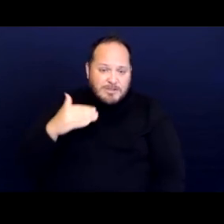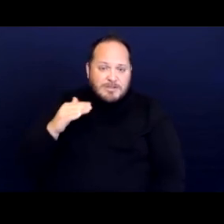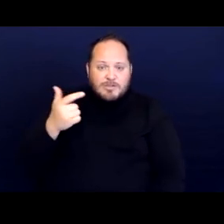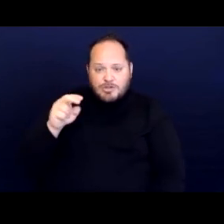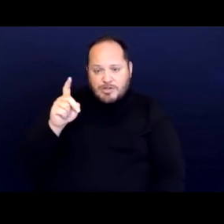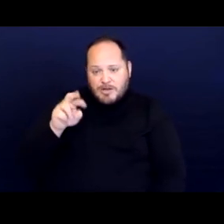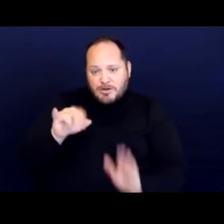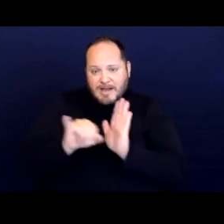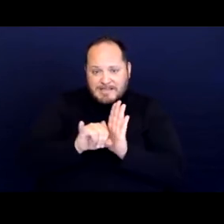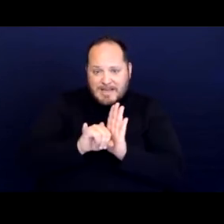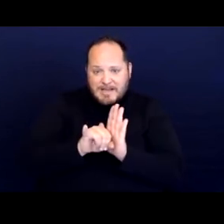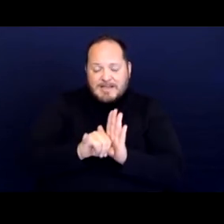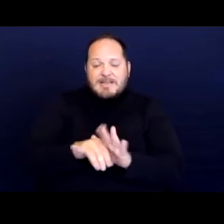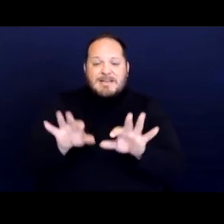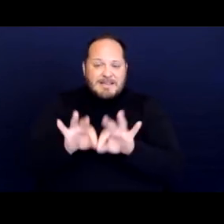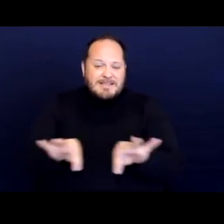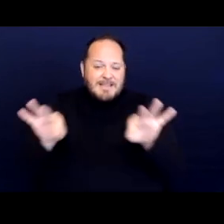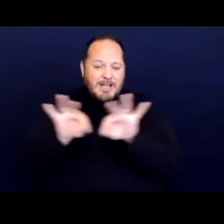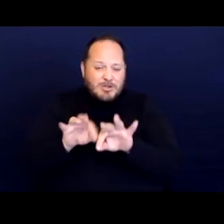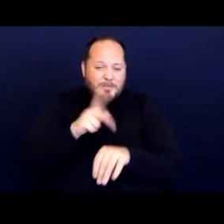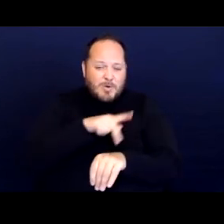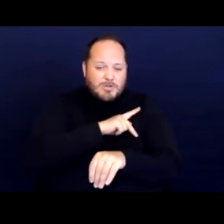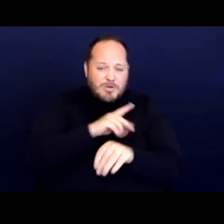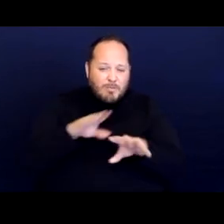essential personal provisions, and it goes on.